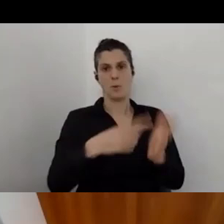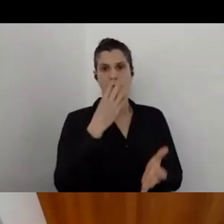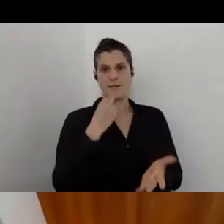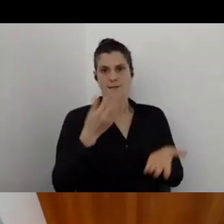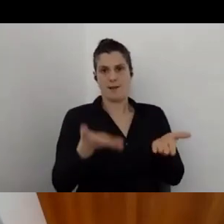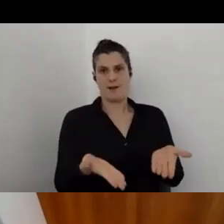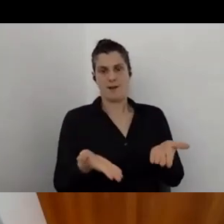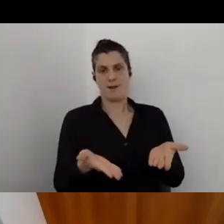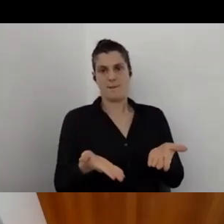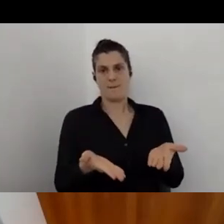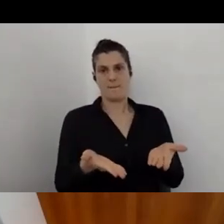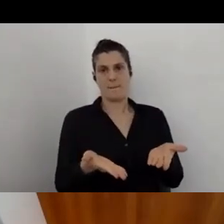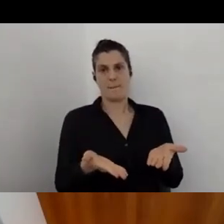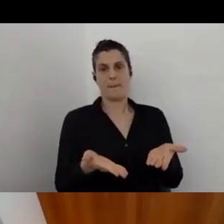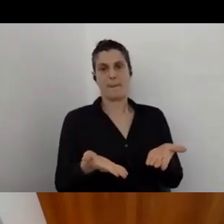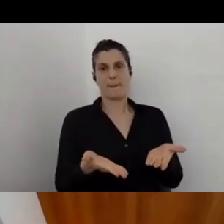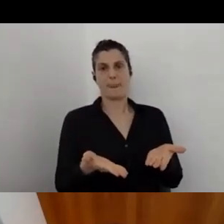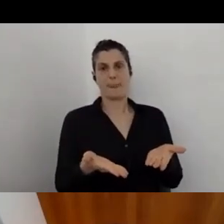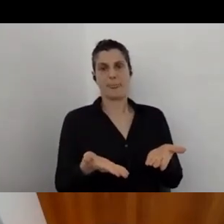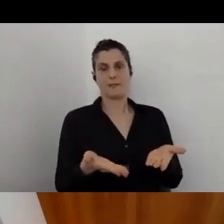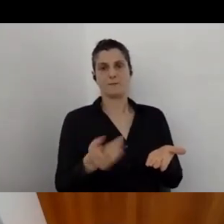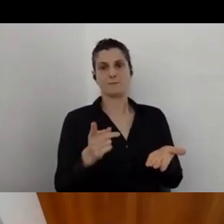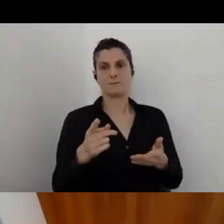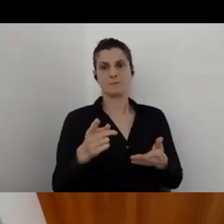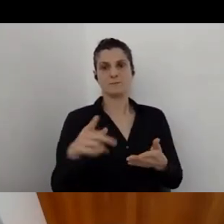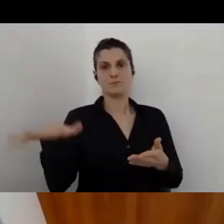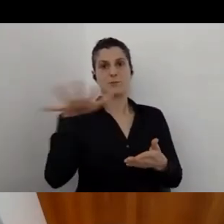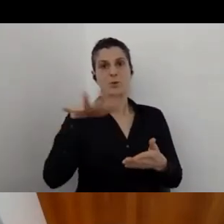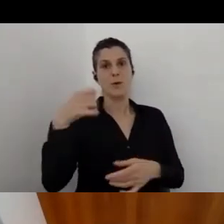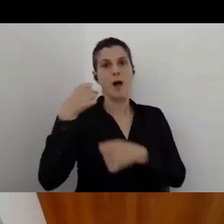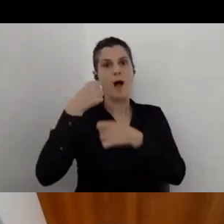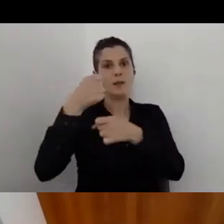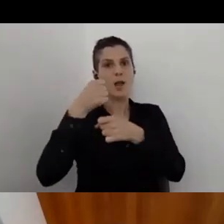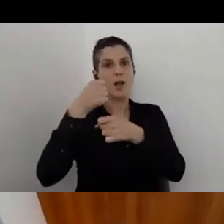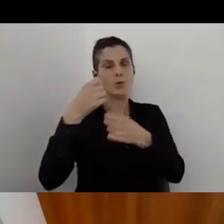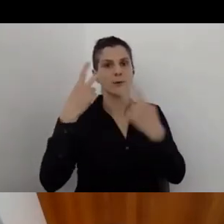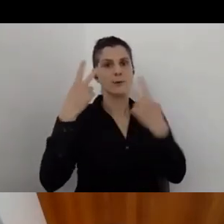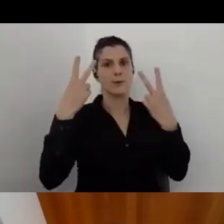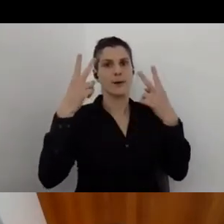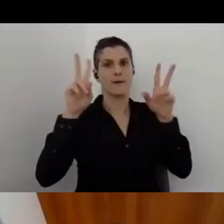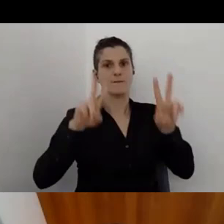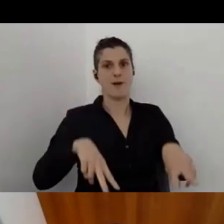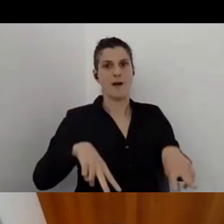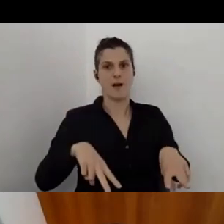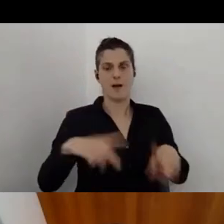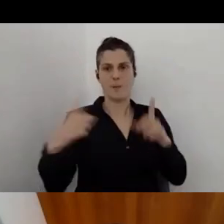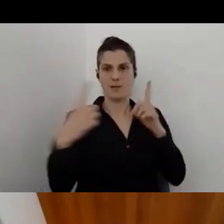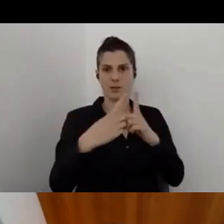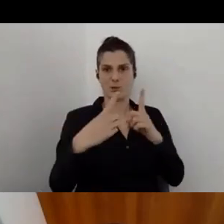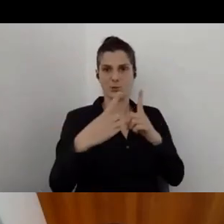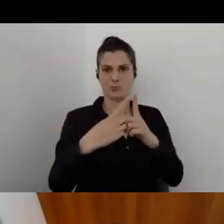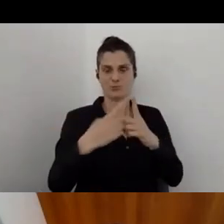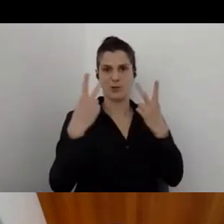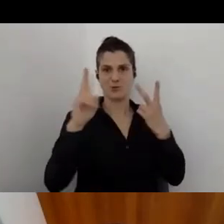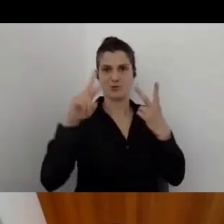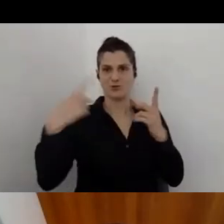First of all, the tourist field is a very important field to be accessible and inclusive.